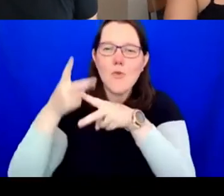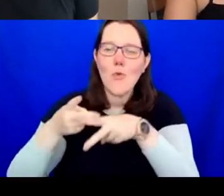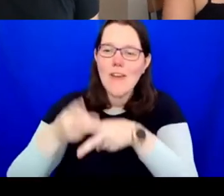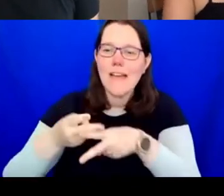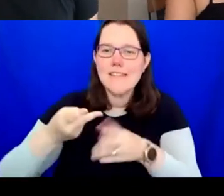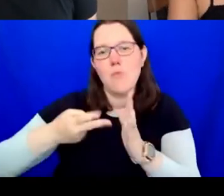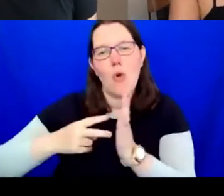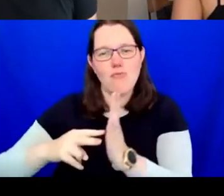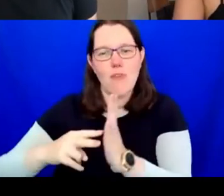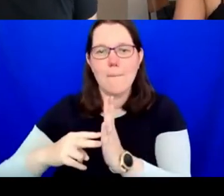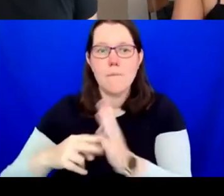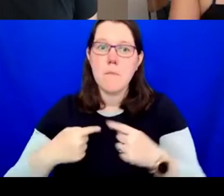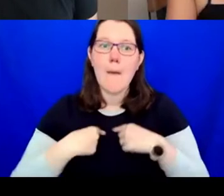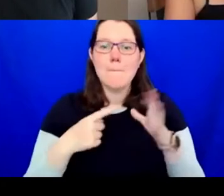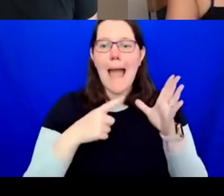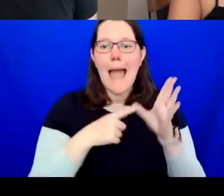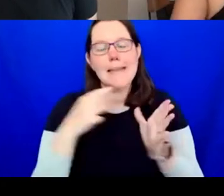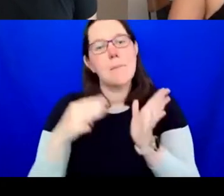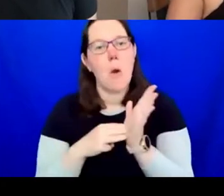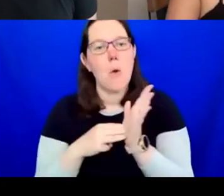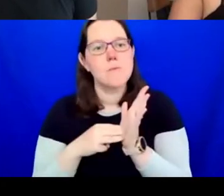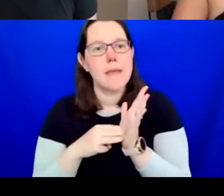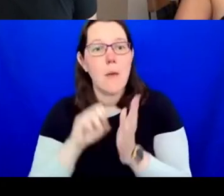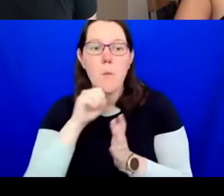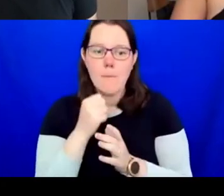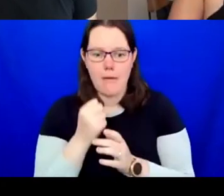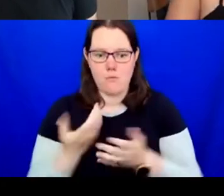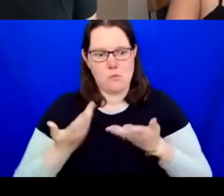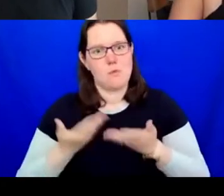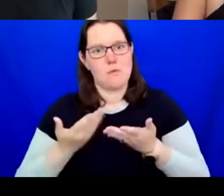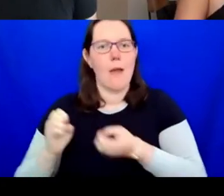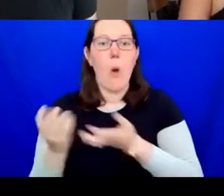will be hosting this and the next two events in the series exploring institutional change.